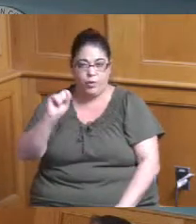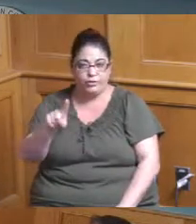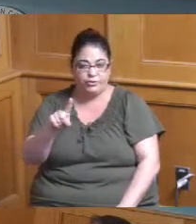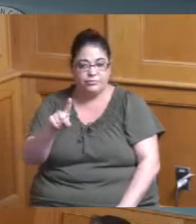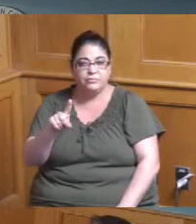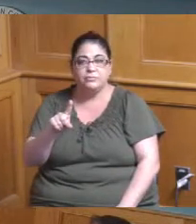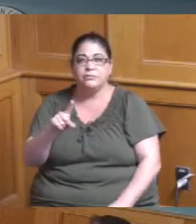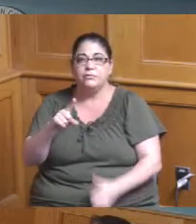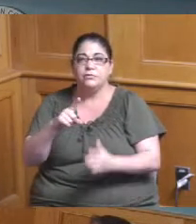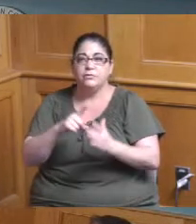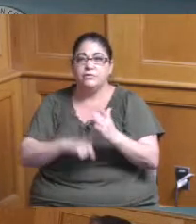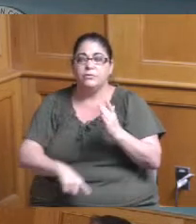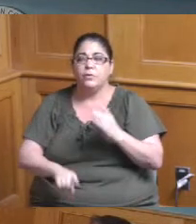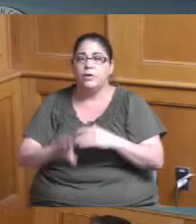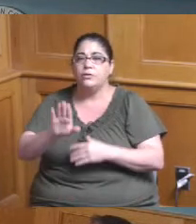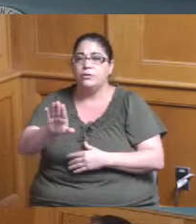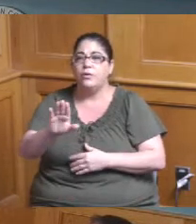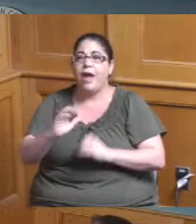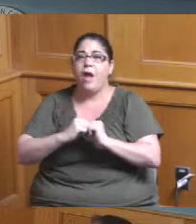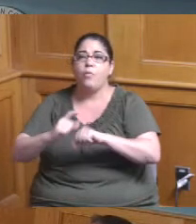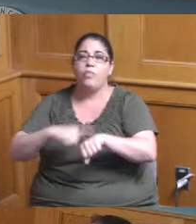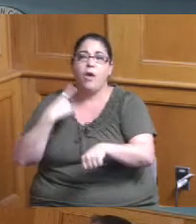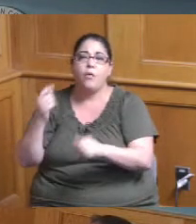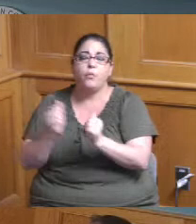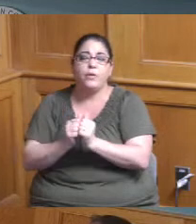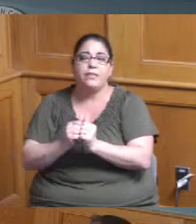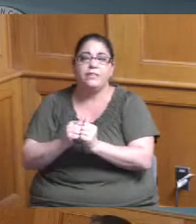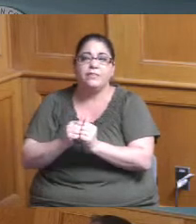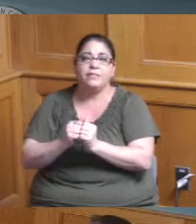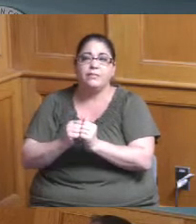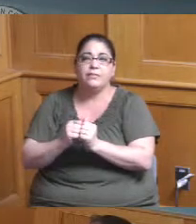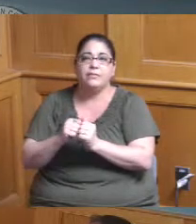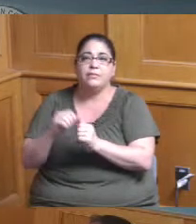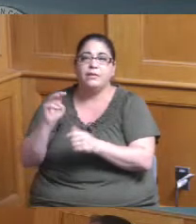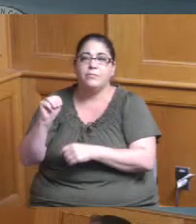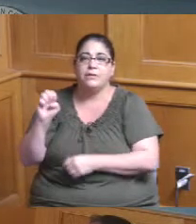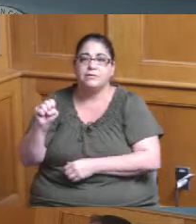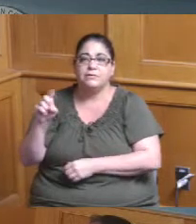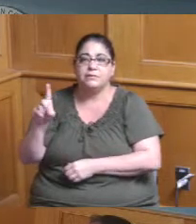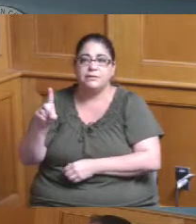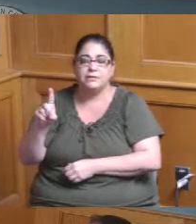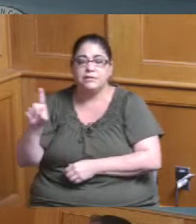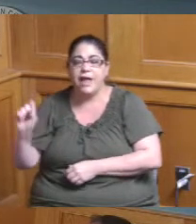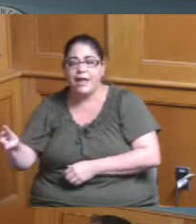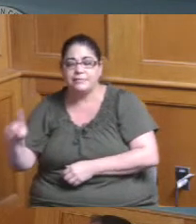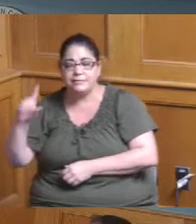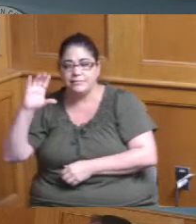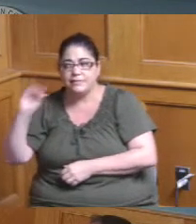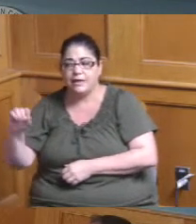your tenure with MSD how long have you been a consultant with MSD I've been here since 2016.